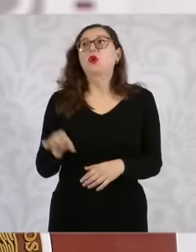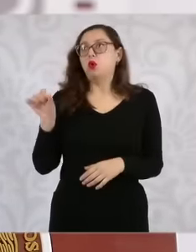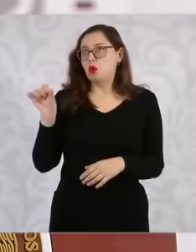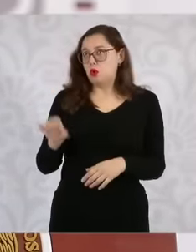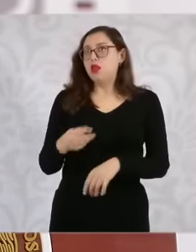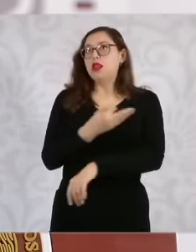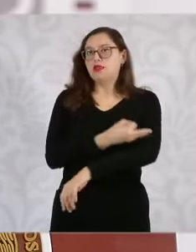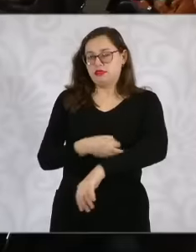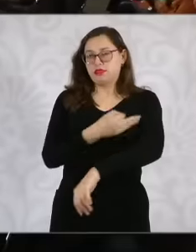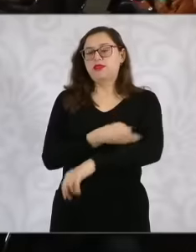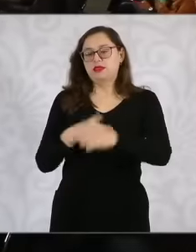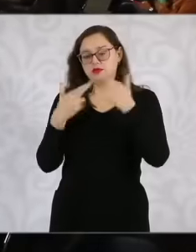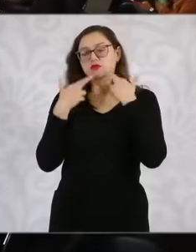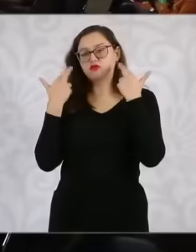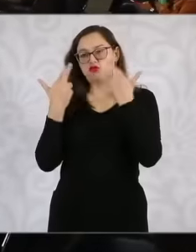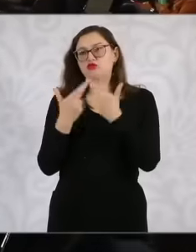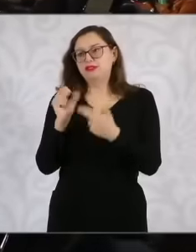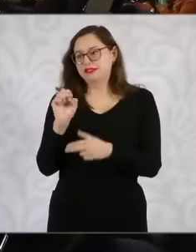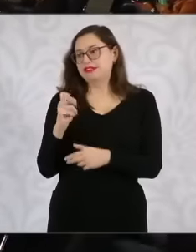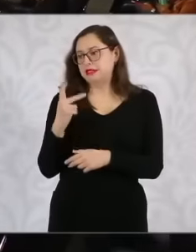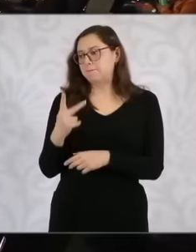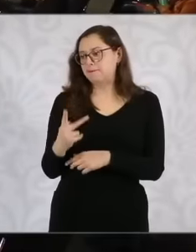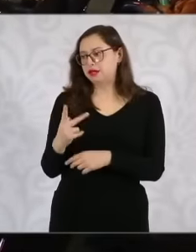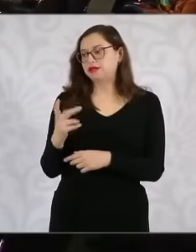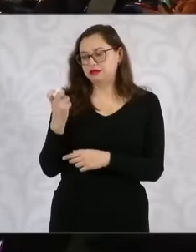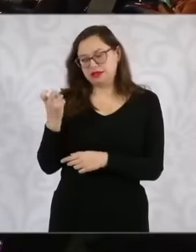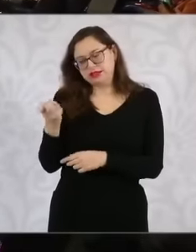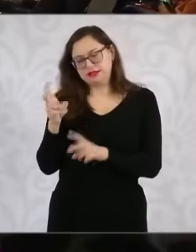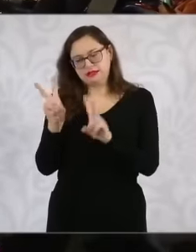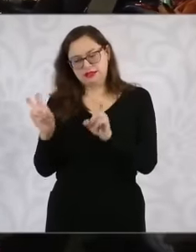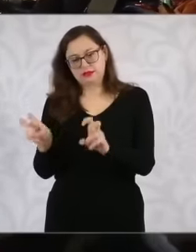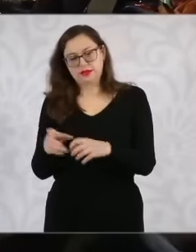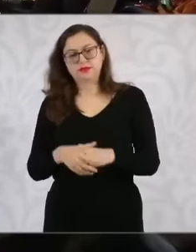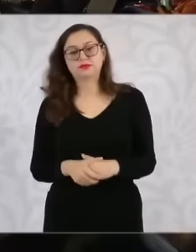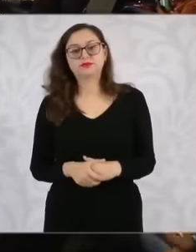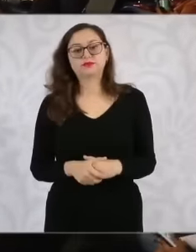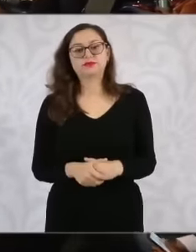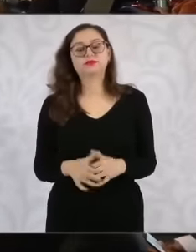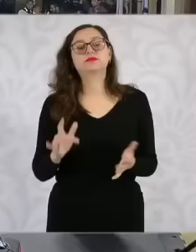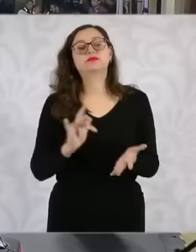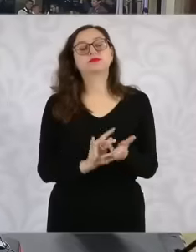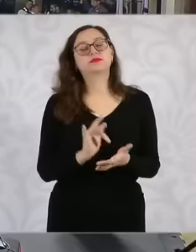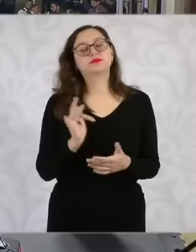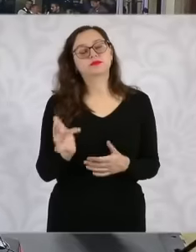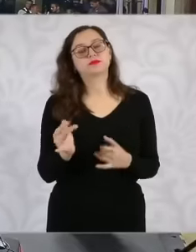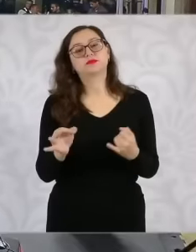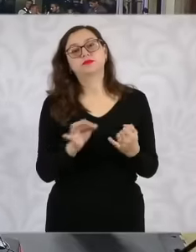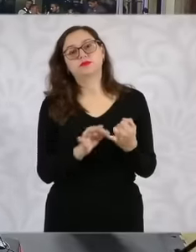with the Secretary of Education. It is in Education. Thank you, doctor. On the other hand, I have a complaint